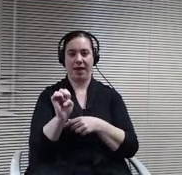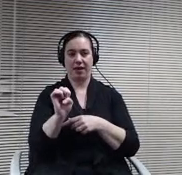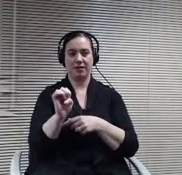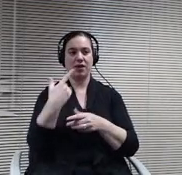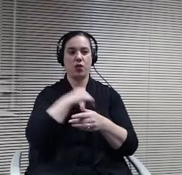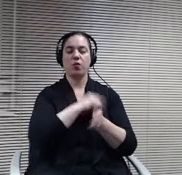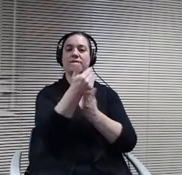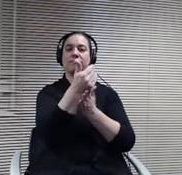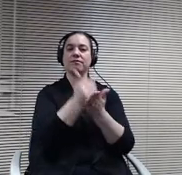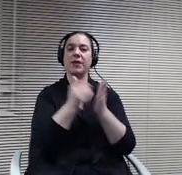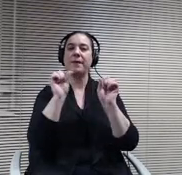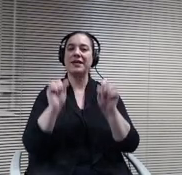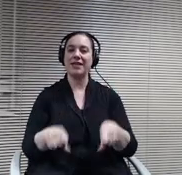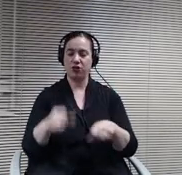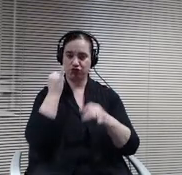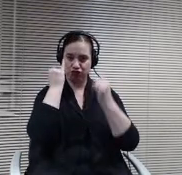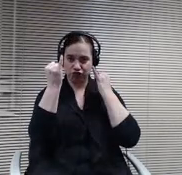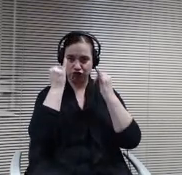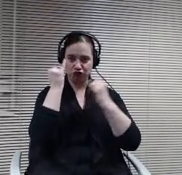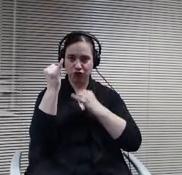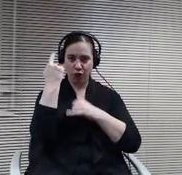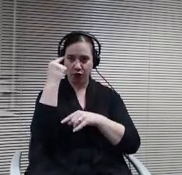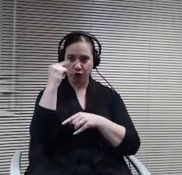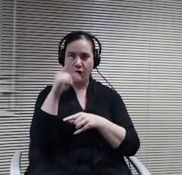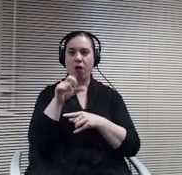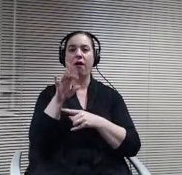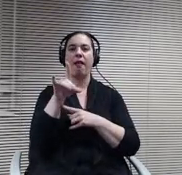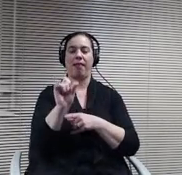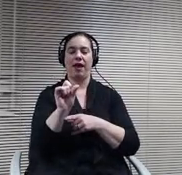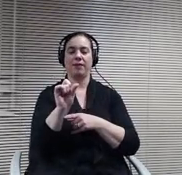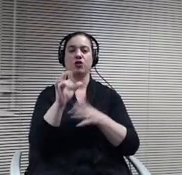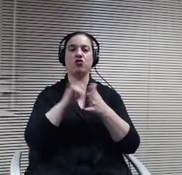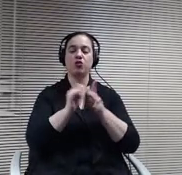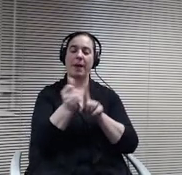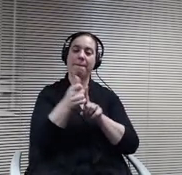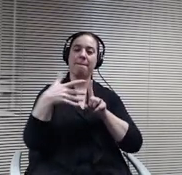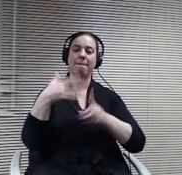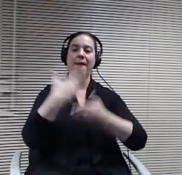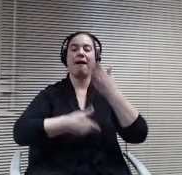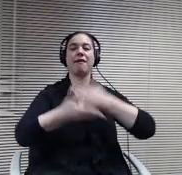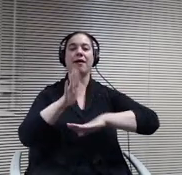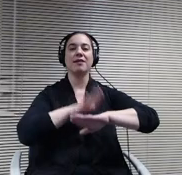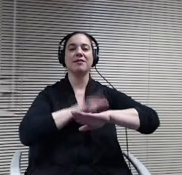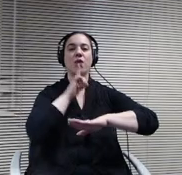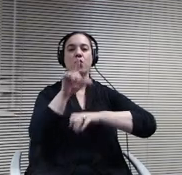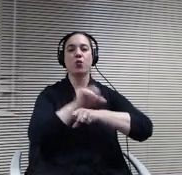ideas for labs to expand hands-on, real world experiences, which has been a Minnetonka priority for many years.